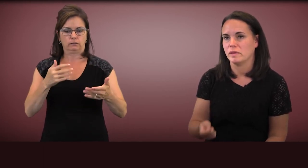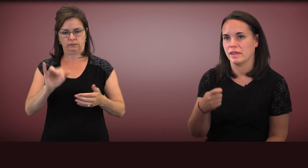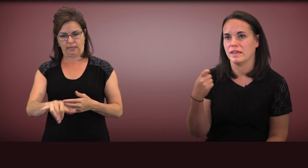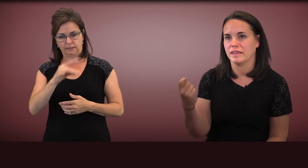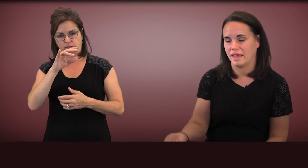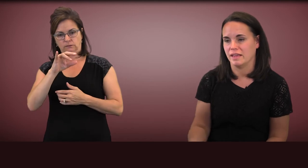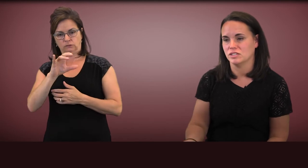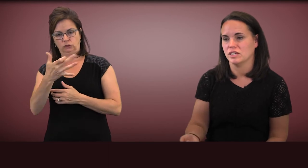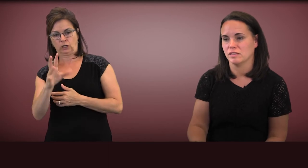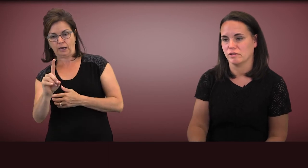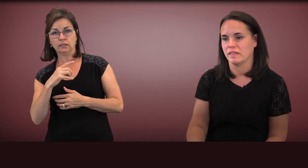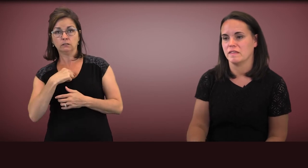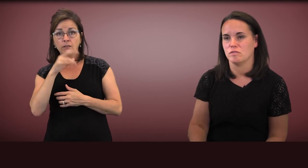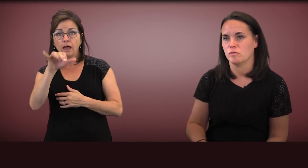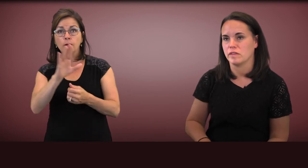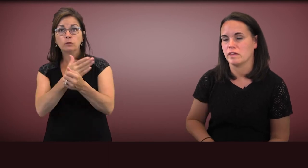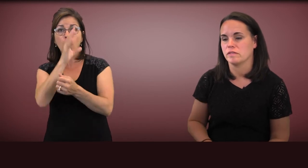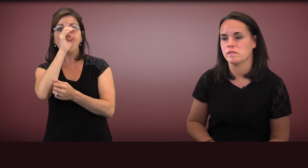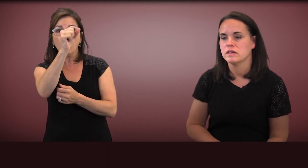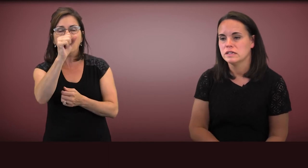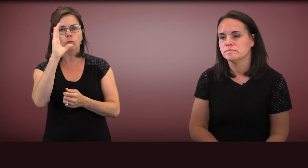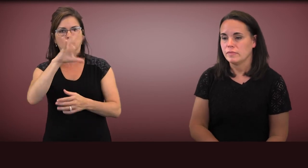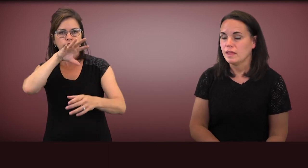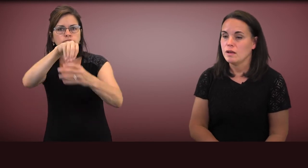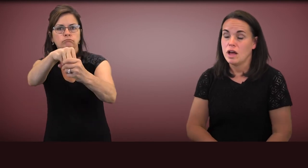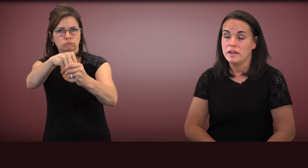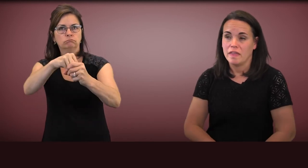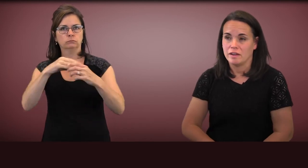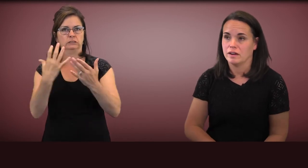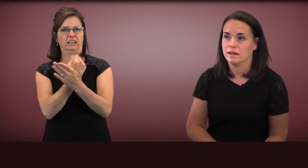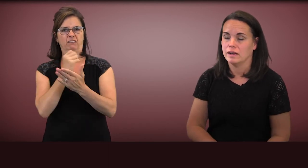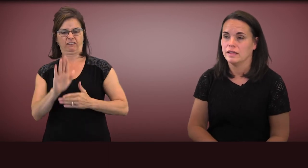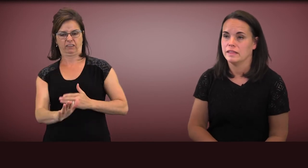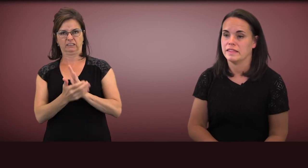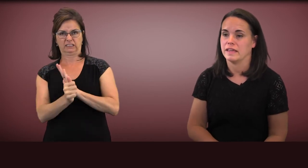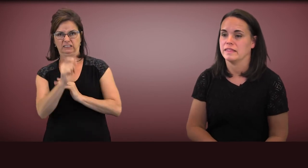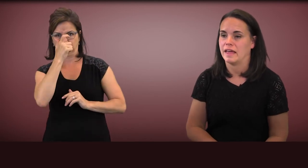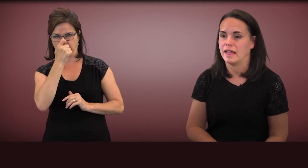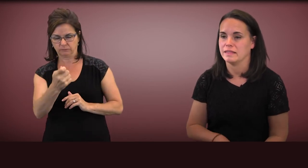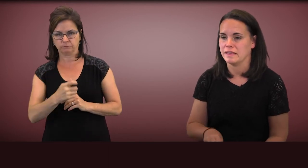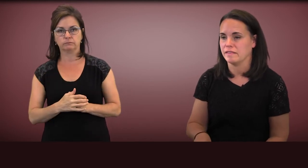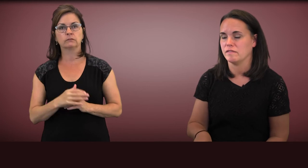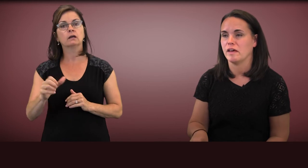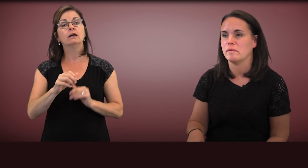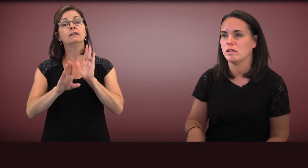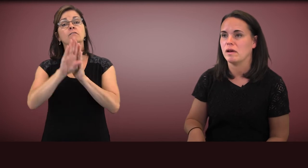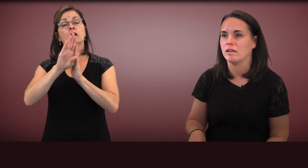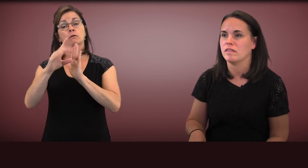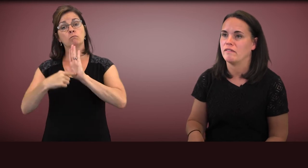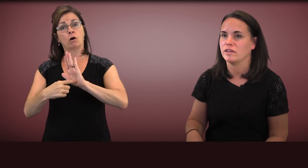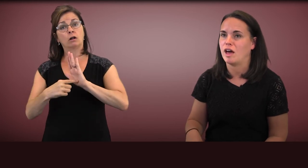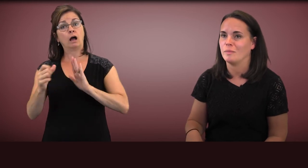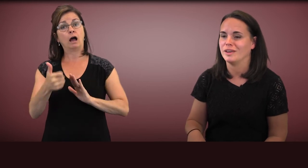will be engaged in learning these new skills. Another thing that these developmental models have in common